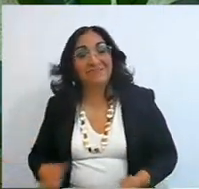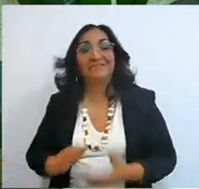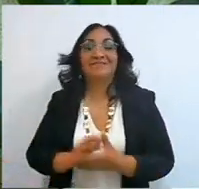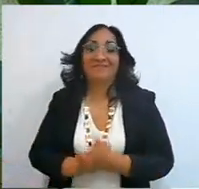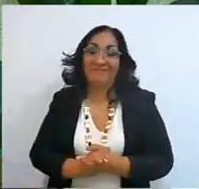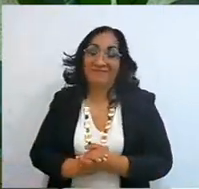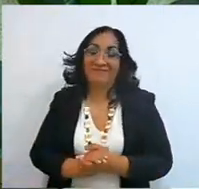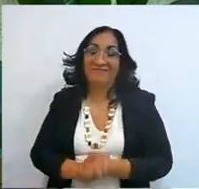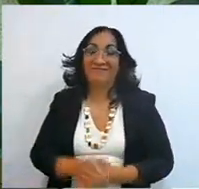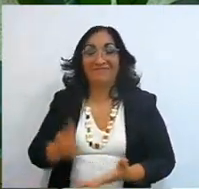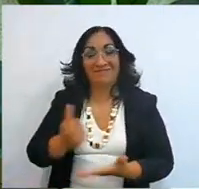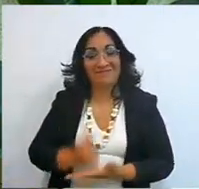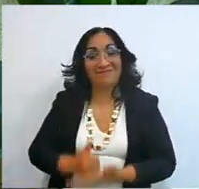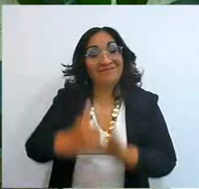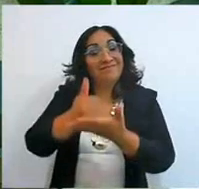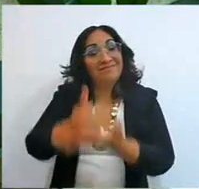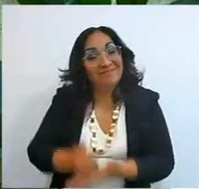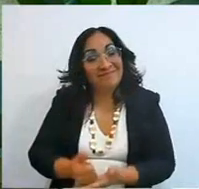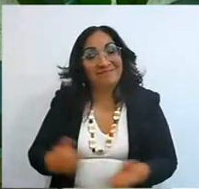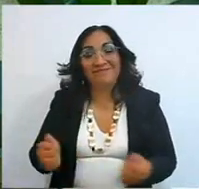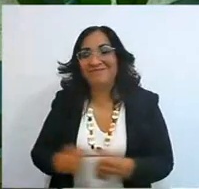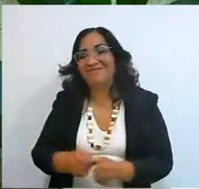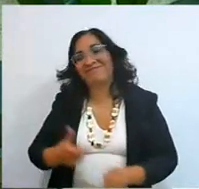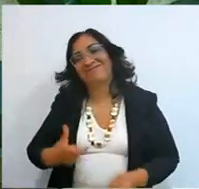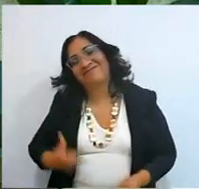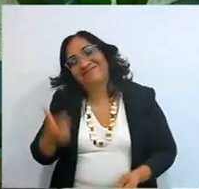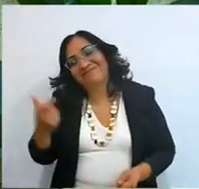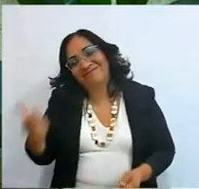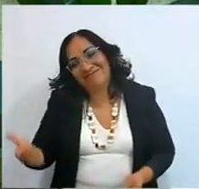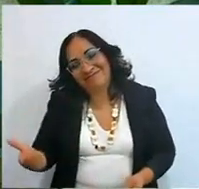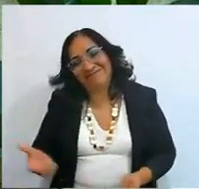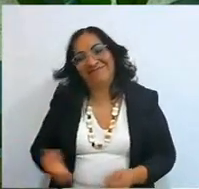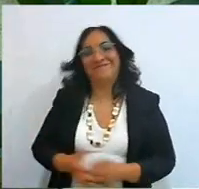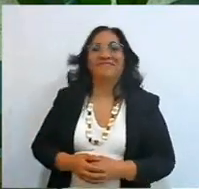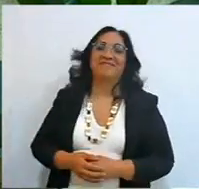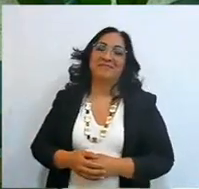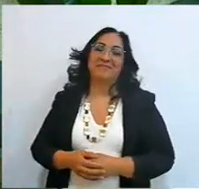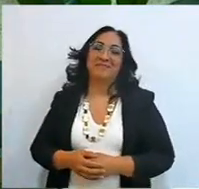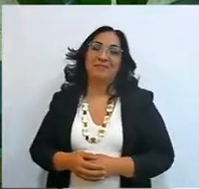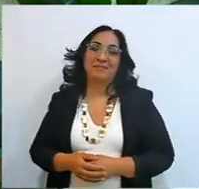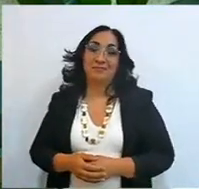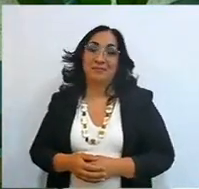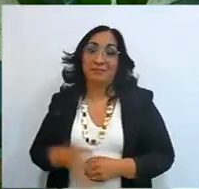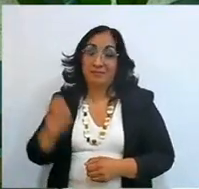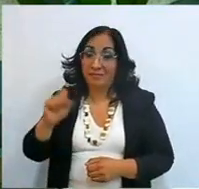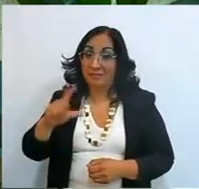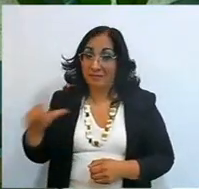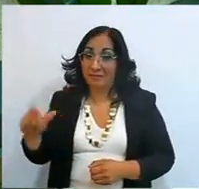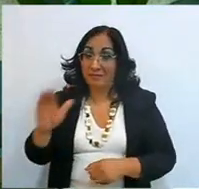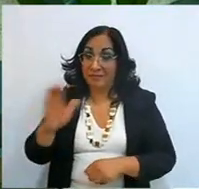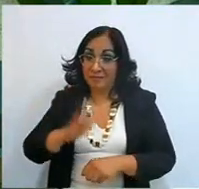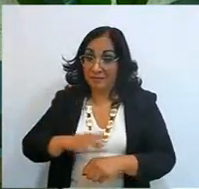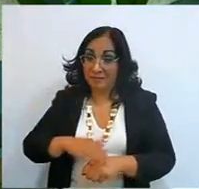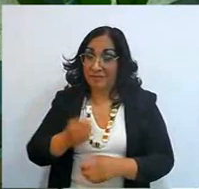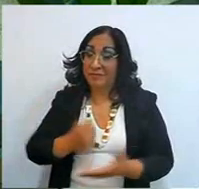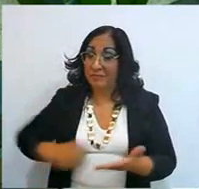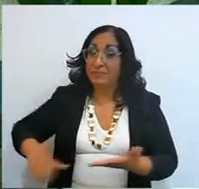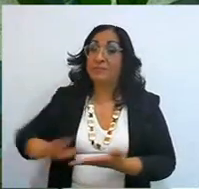yes, just as all husbands are, then, she is more than victorious, and so I said,